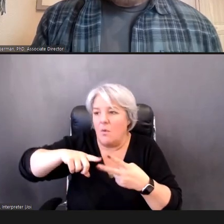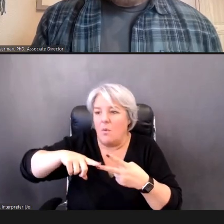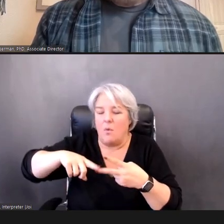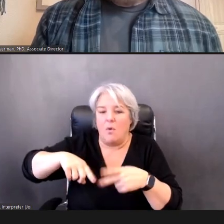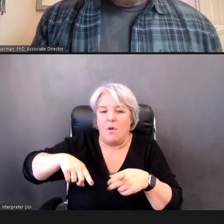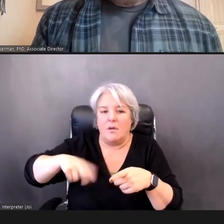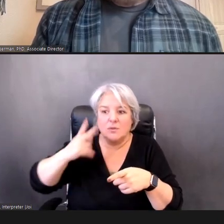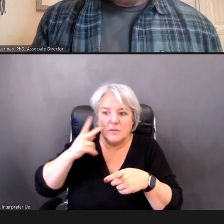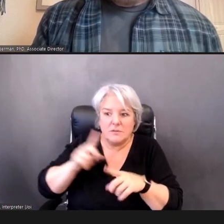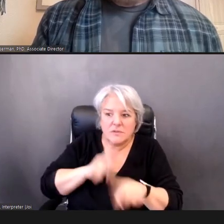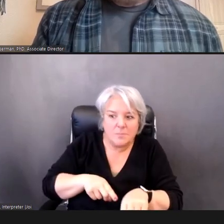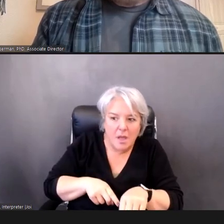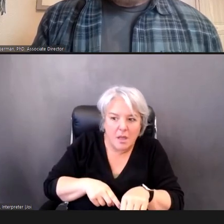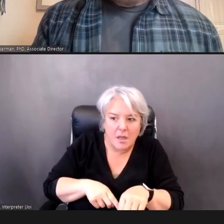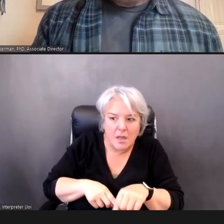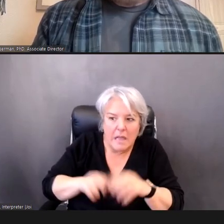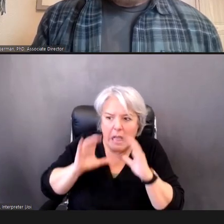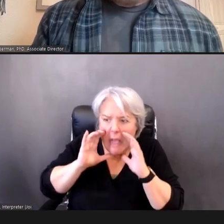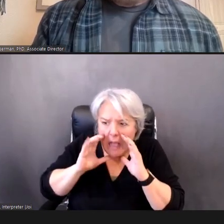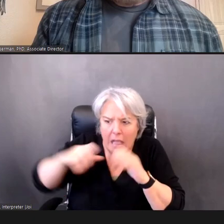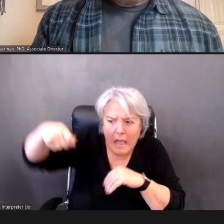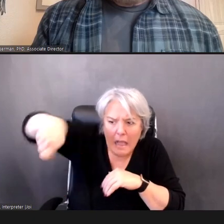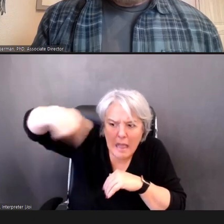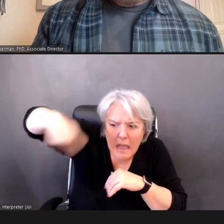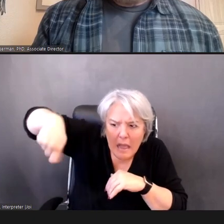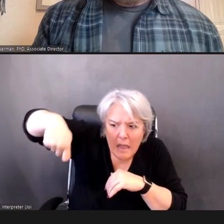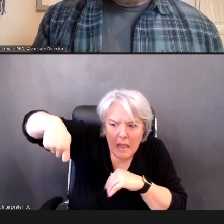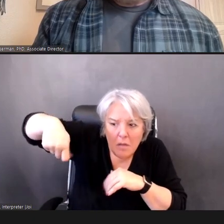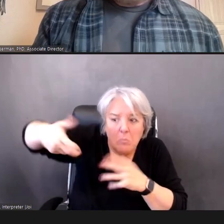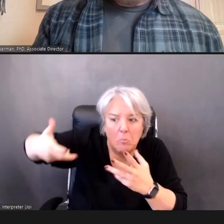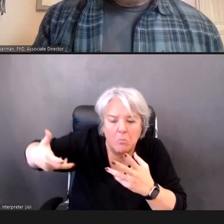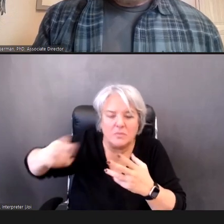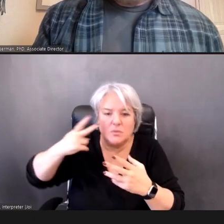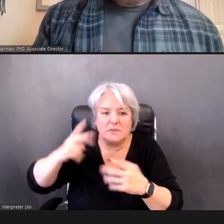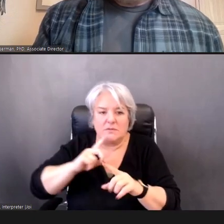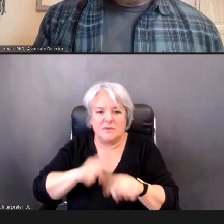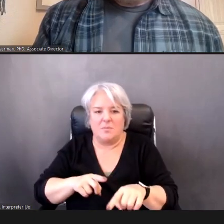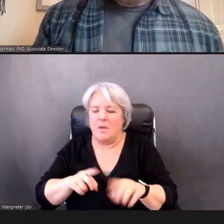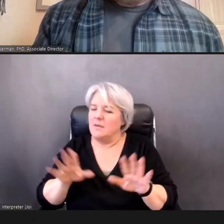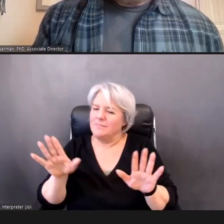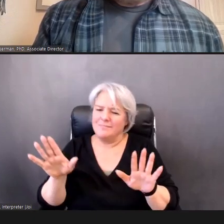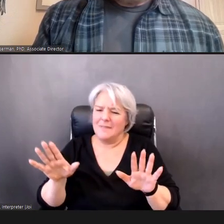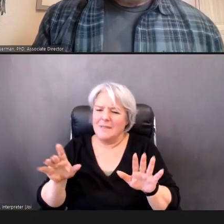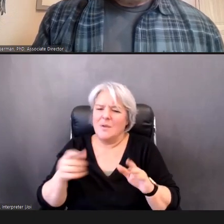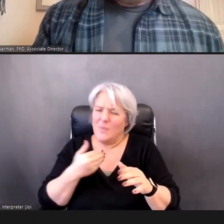We -- we have the ability to do so much better; so really, it is OAE,